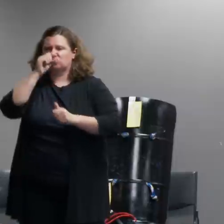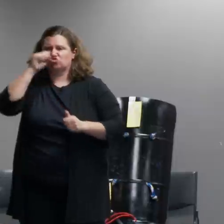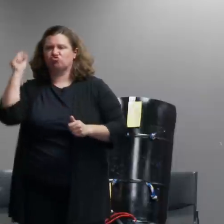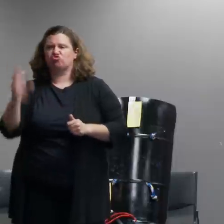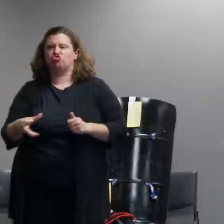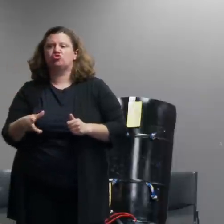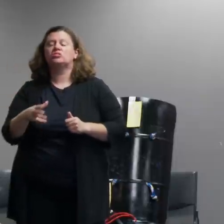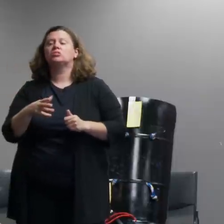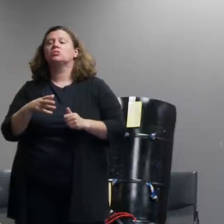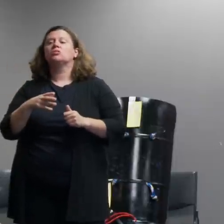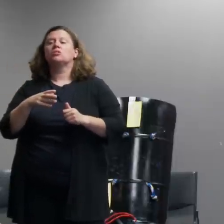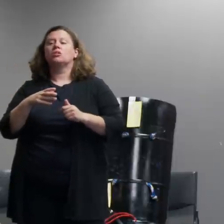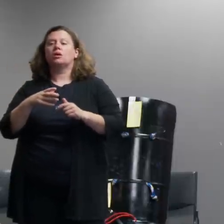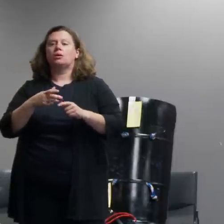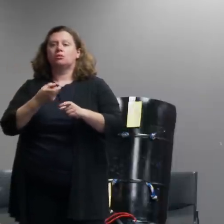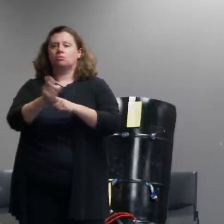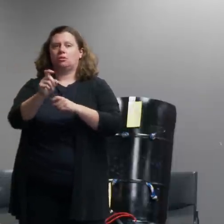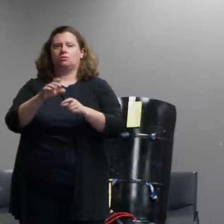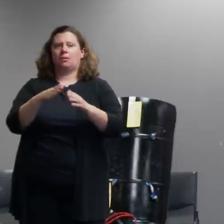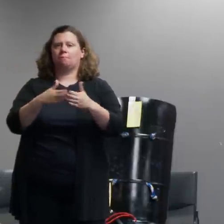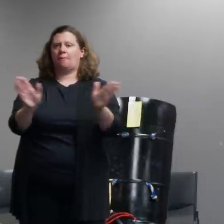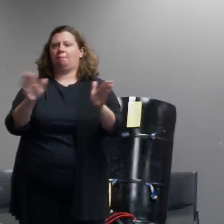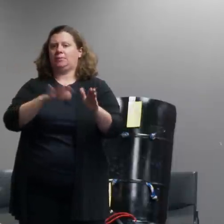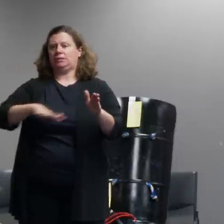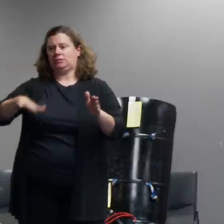excluding persons who are engaged in passive resistance